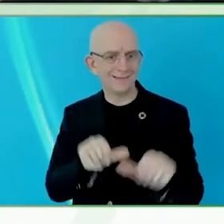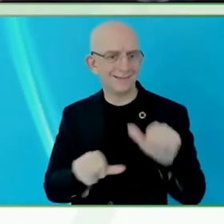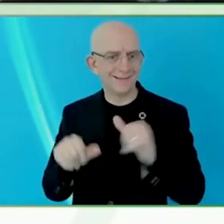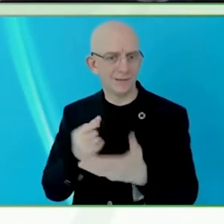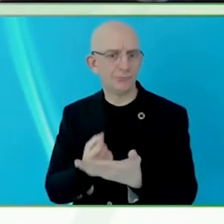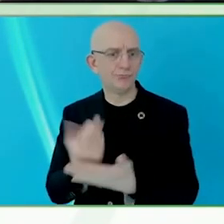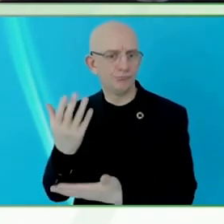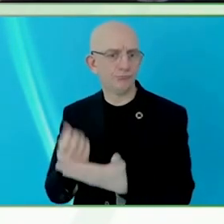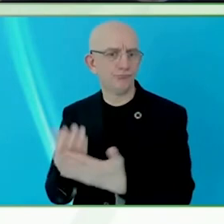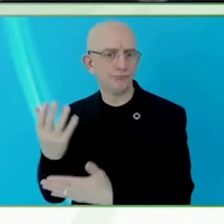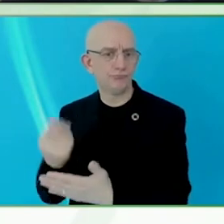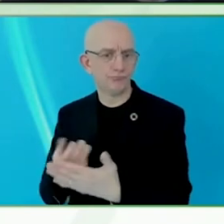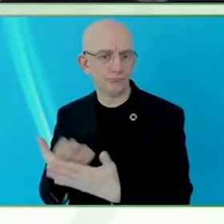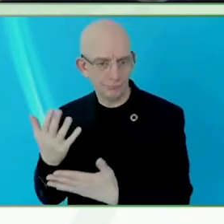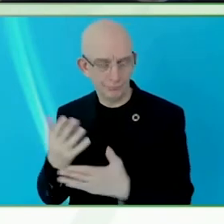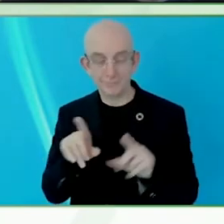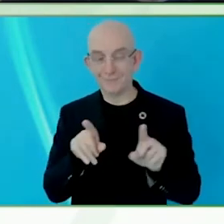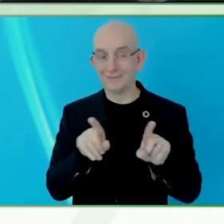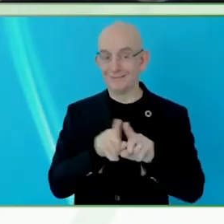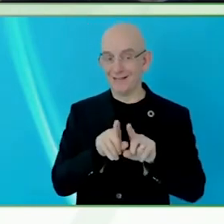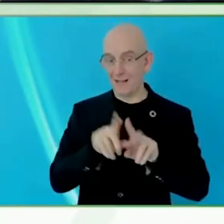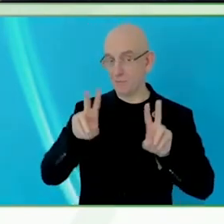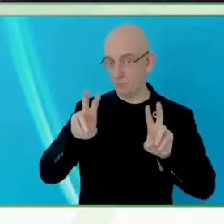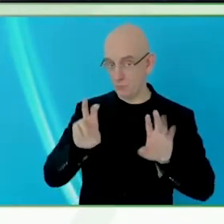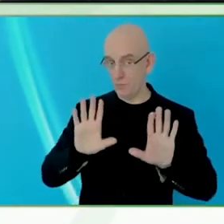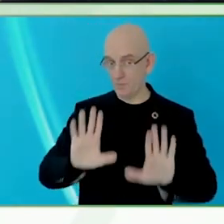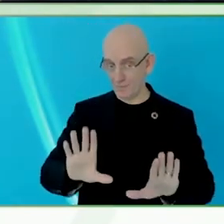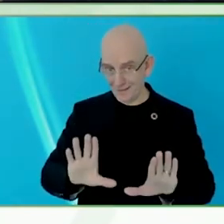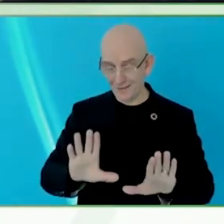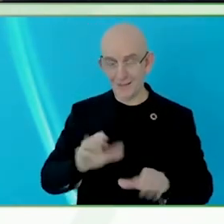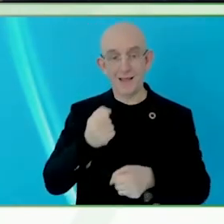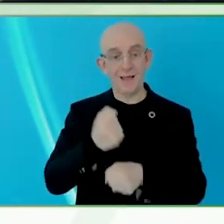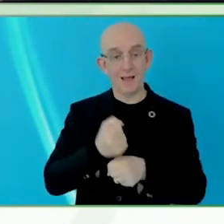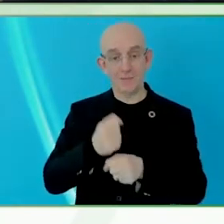will be humanistic, about engaging in astronomy.